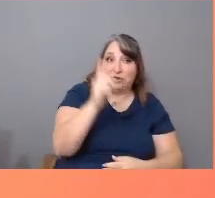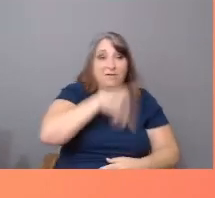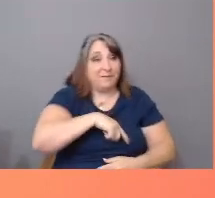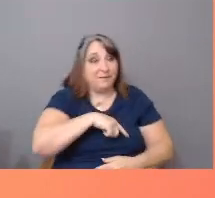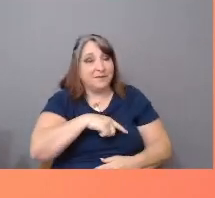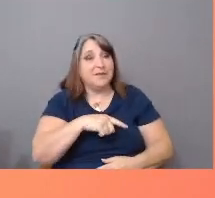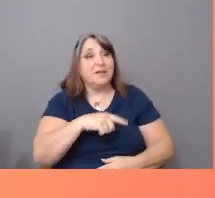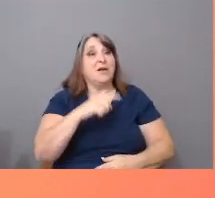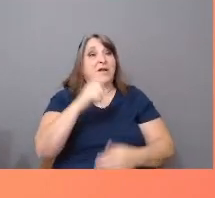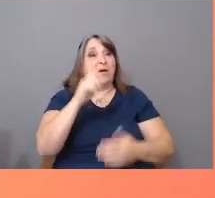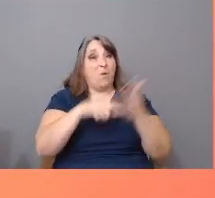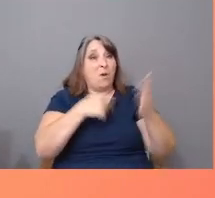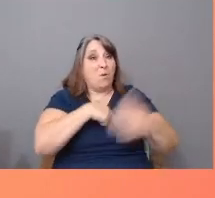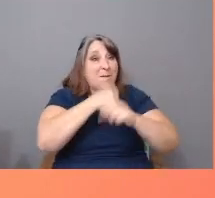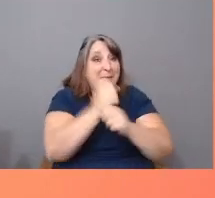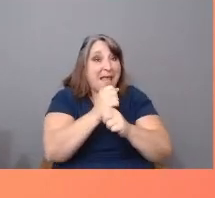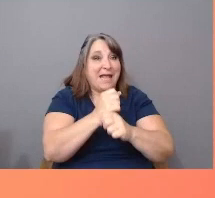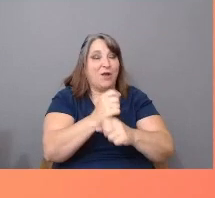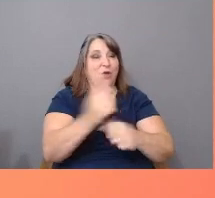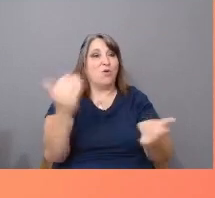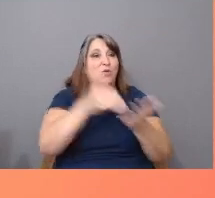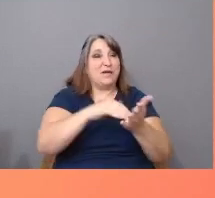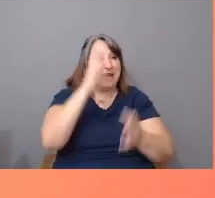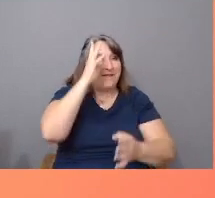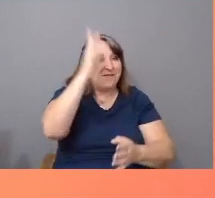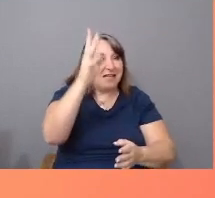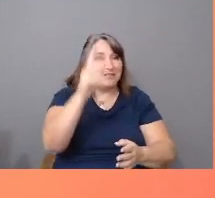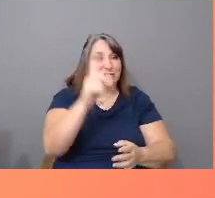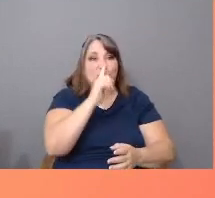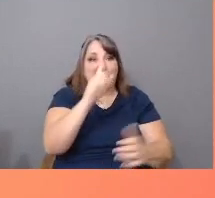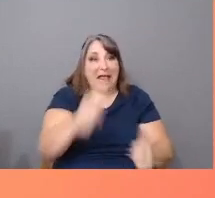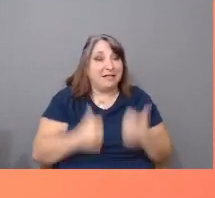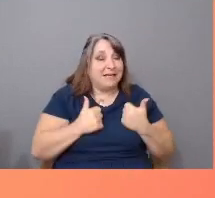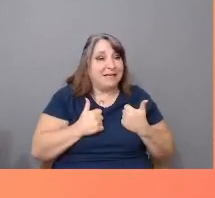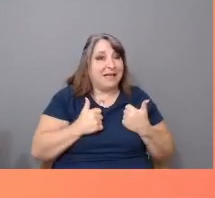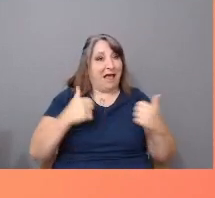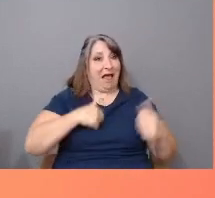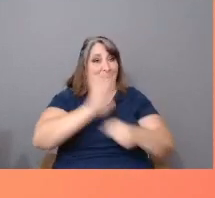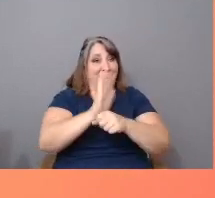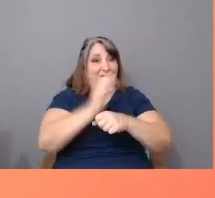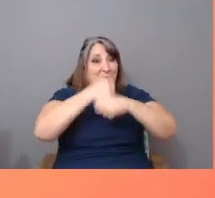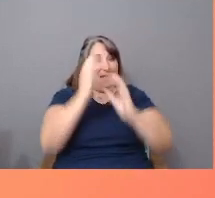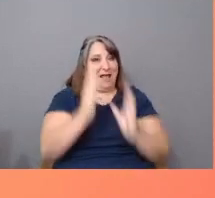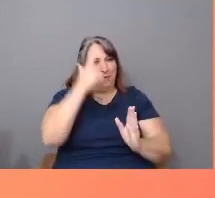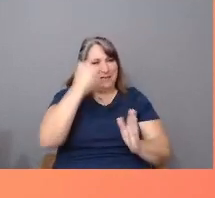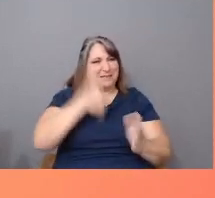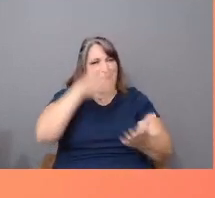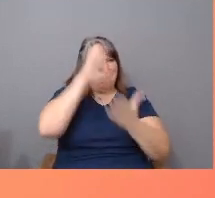reinvents reality. I'm a filmmaker because I believe that story can change the world, but I